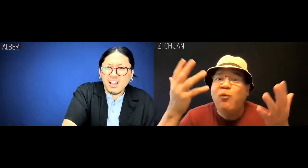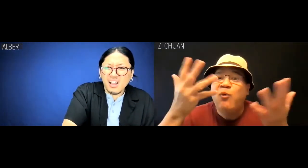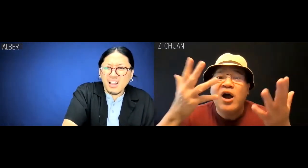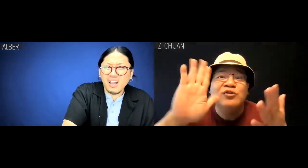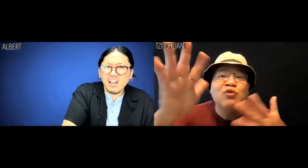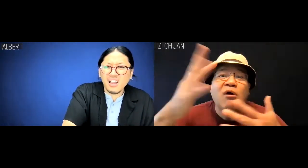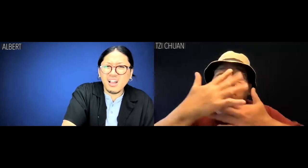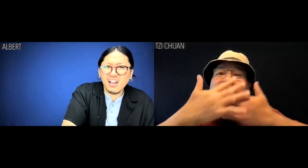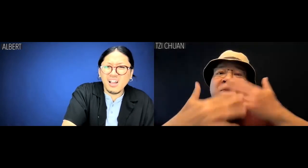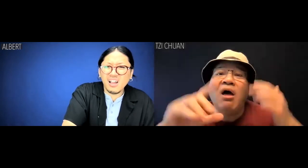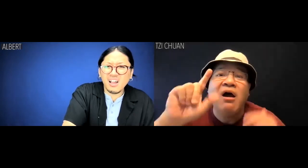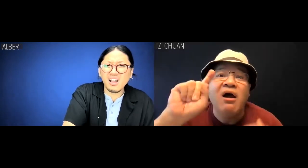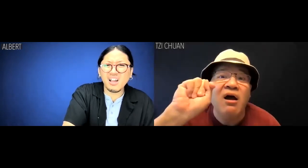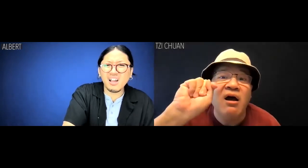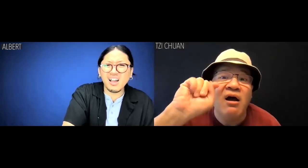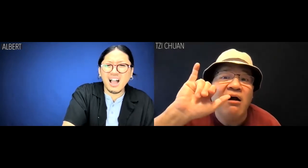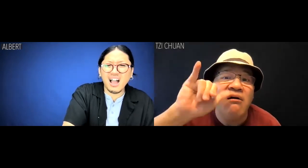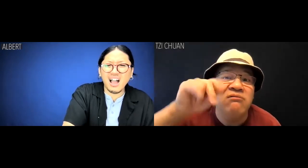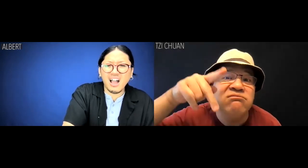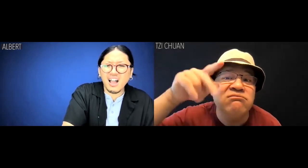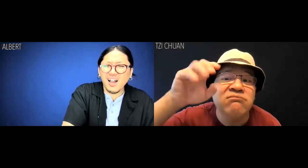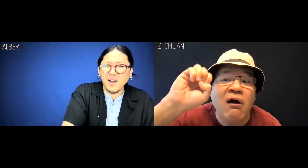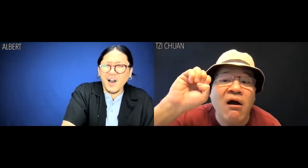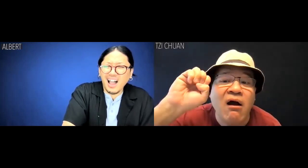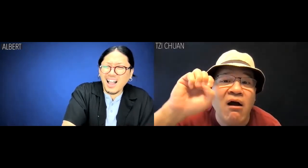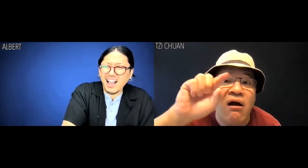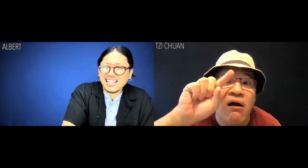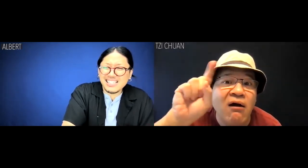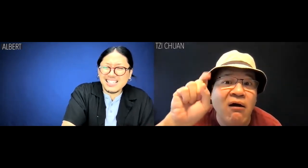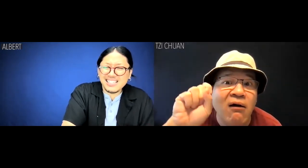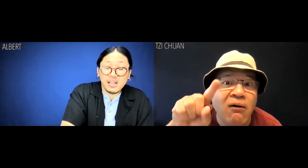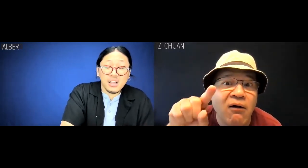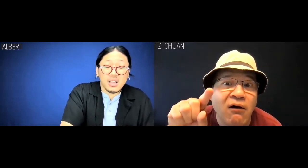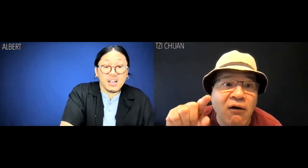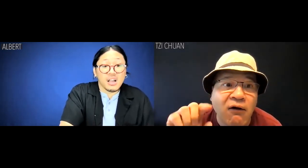Tzi Chuan: What's your blood type?